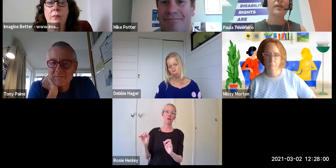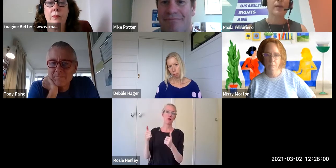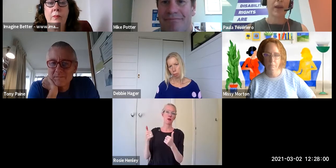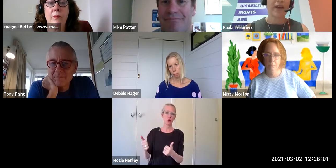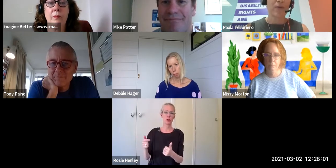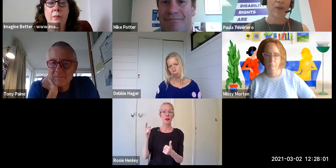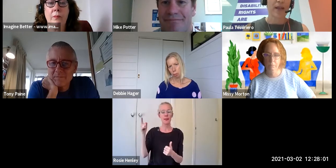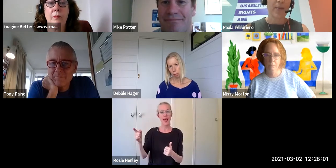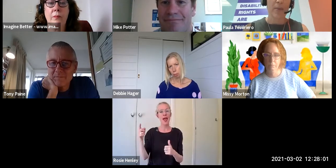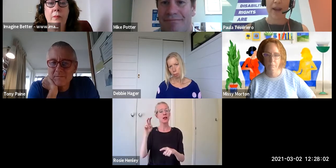not speaking for disabled people.